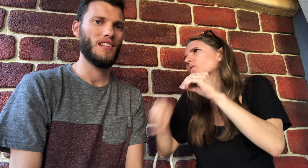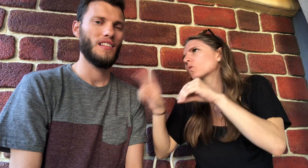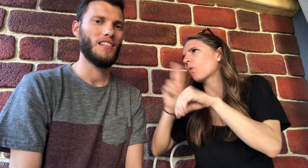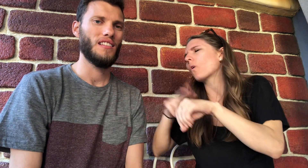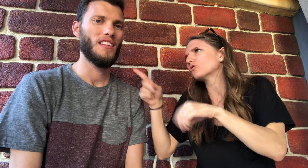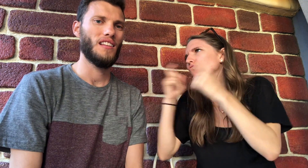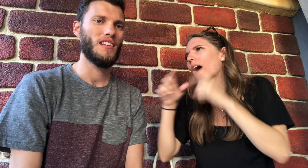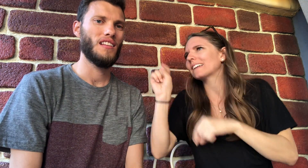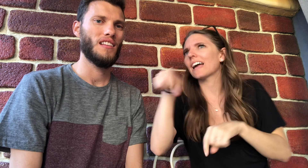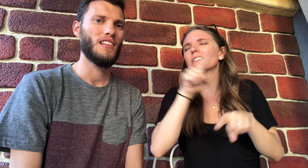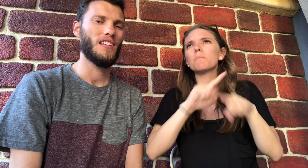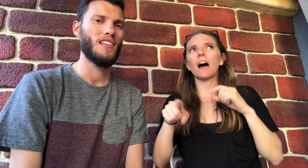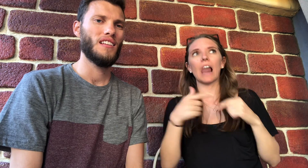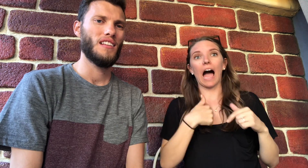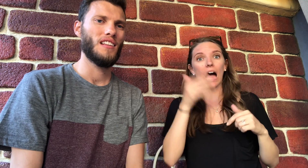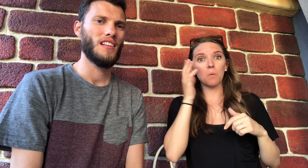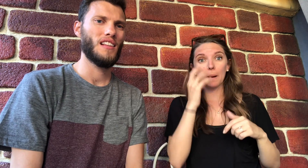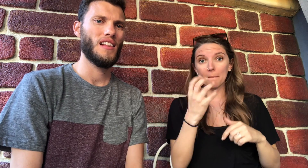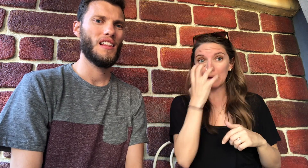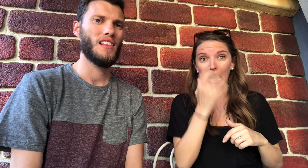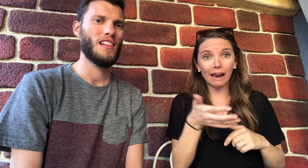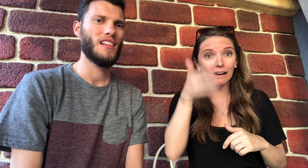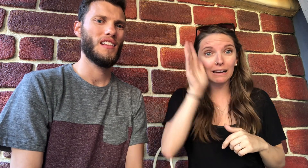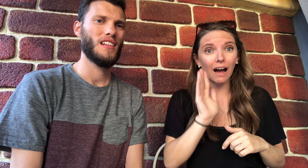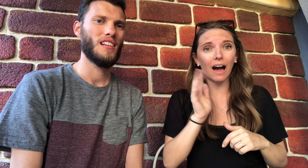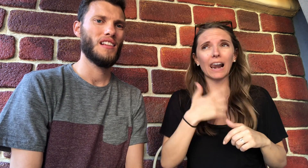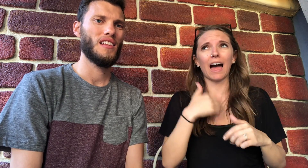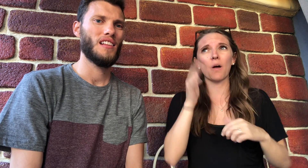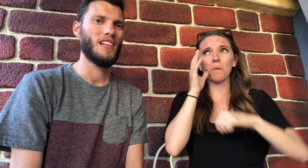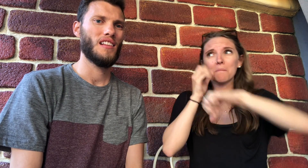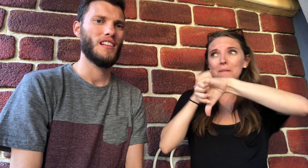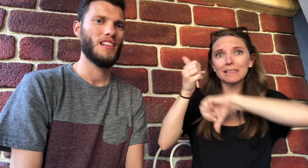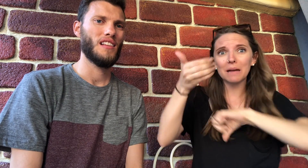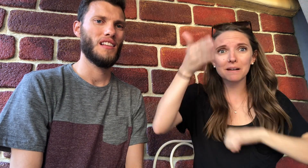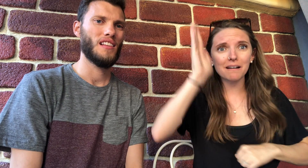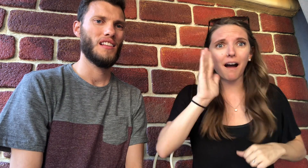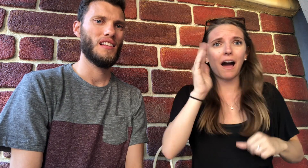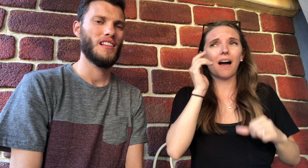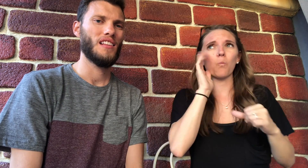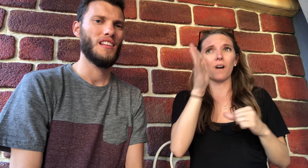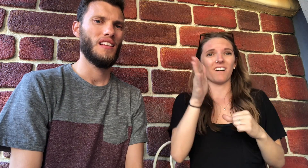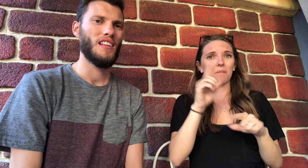I know you had your moments when you cried, which is normal but I would be mad at God, maybe blame him, but you shared